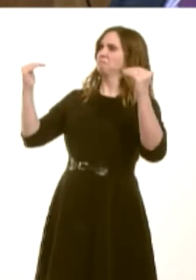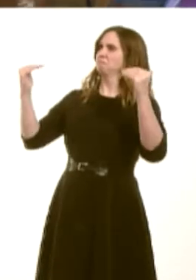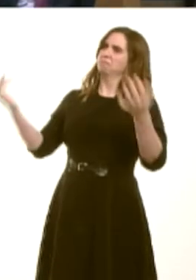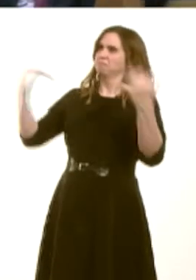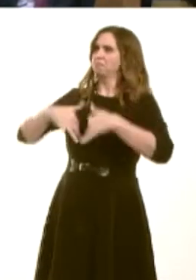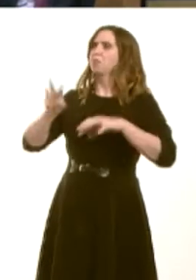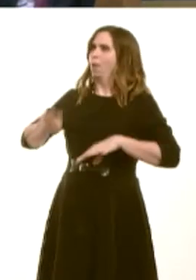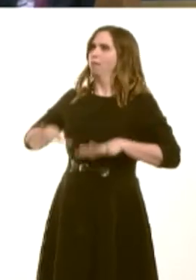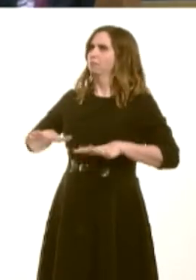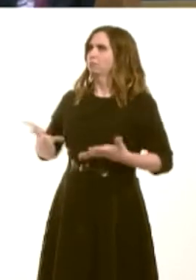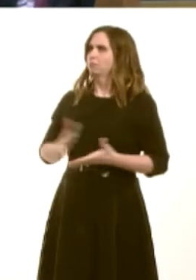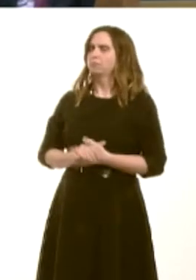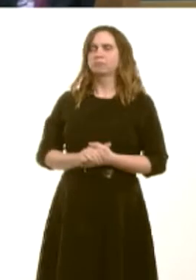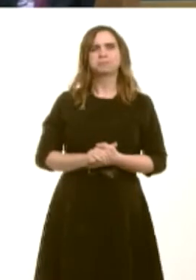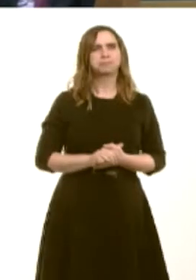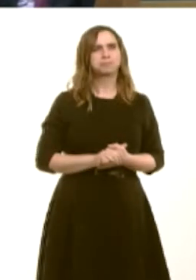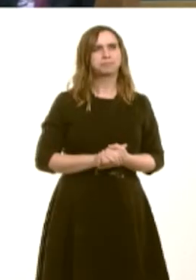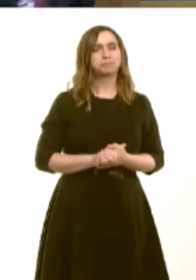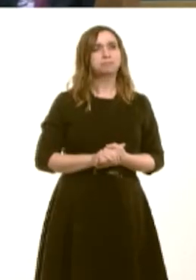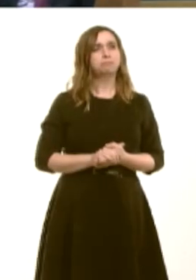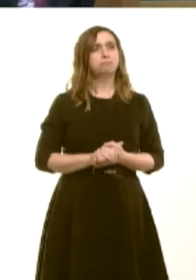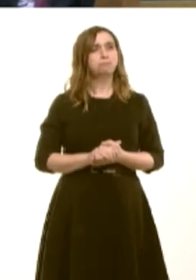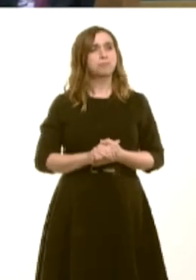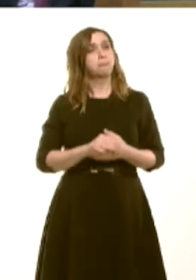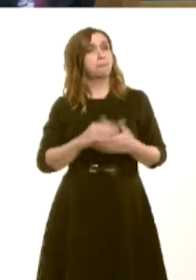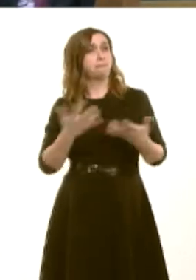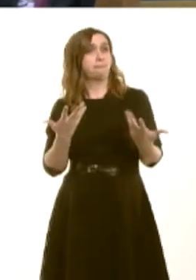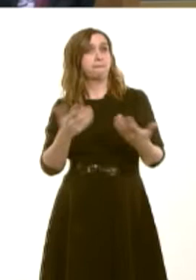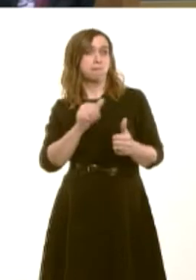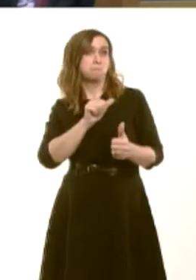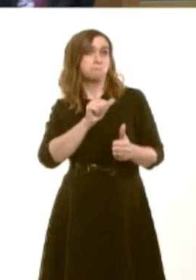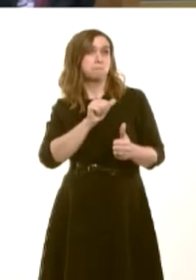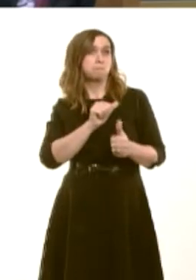Lindsay Whittle: First Minister, the best way to get access to GPs is to adopt Plaid